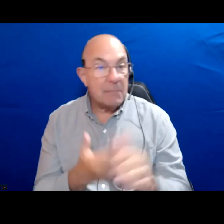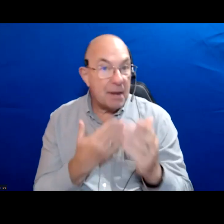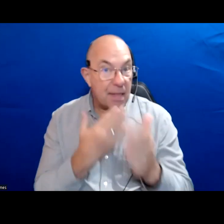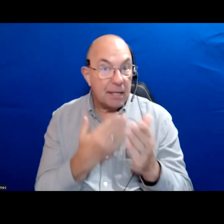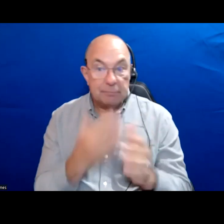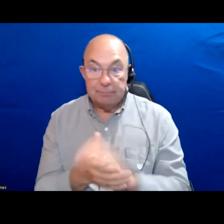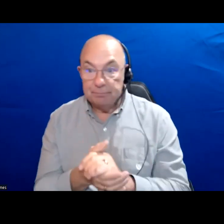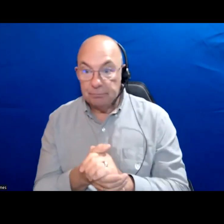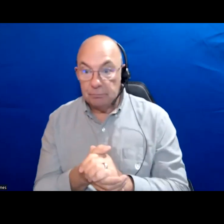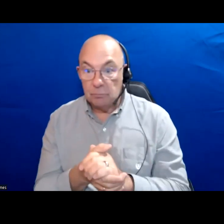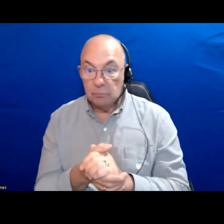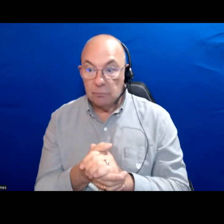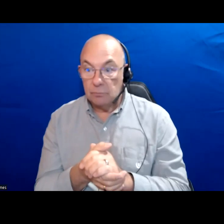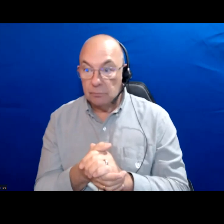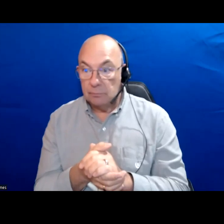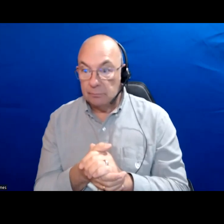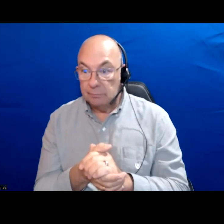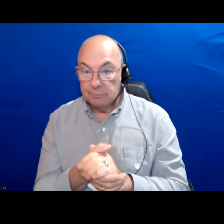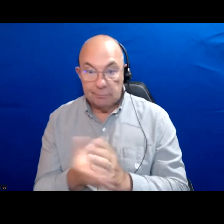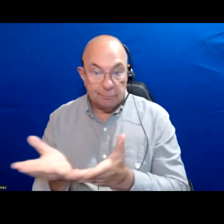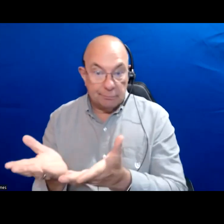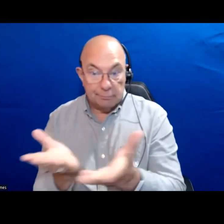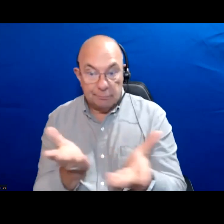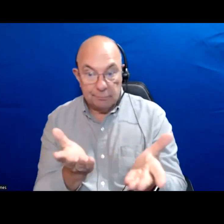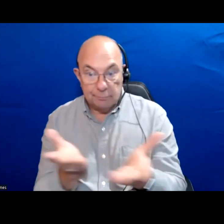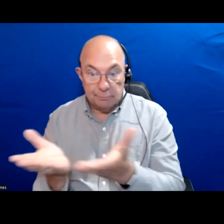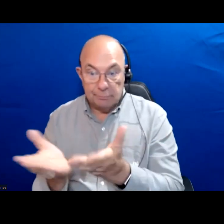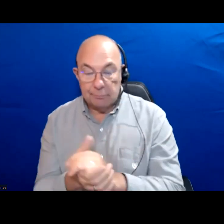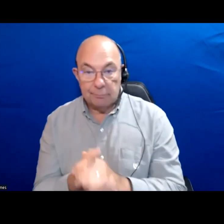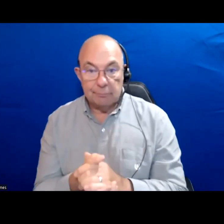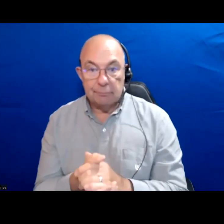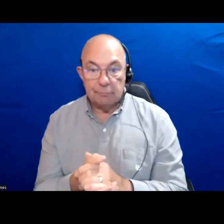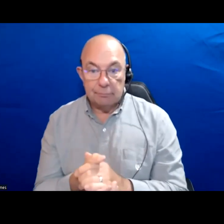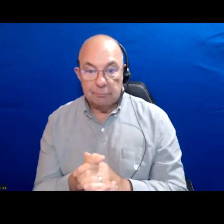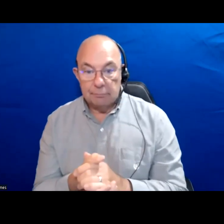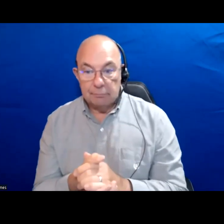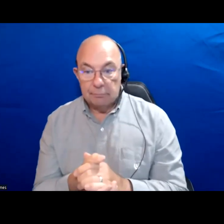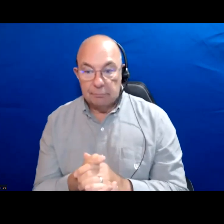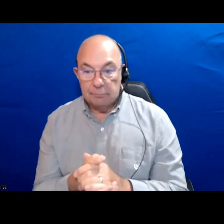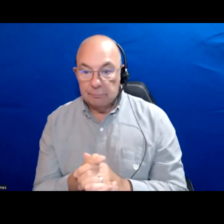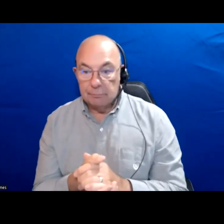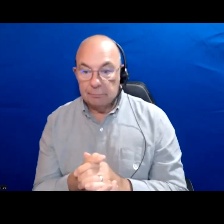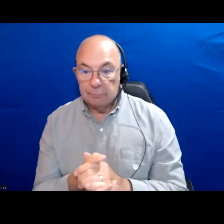Anyone else want to speak to this one before we move on?